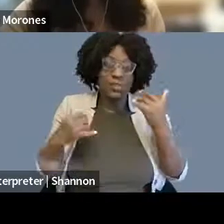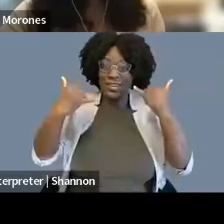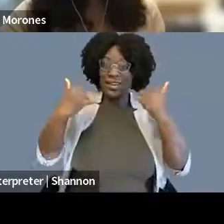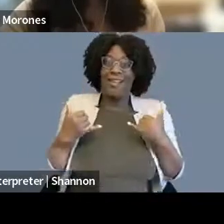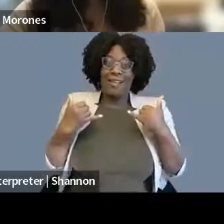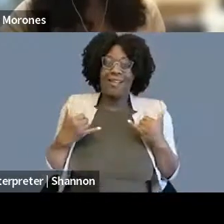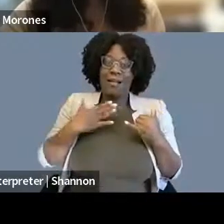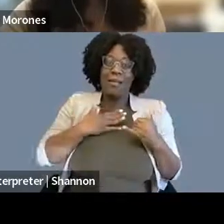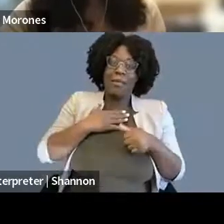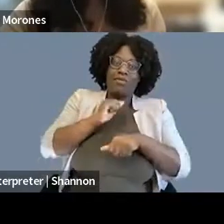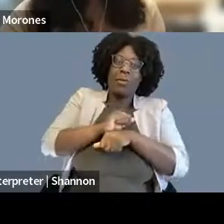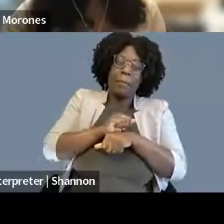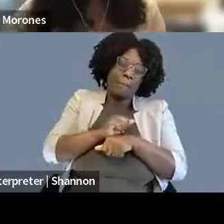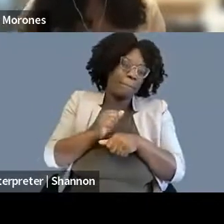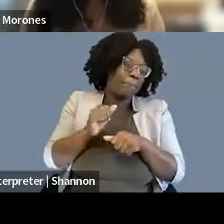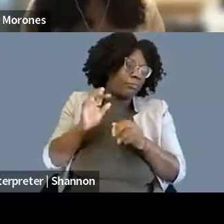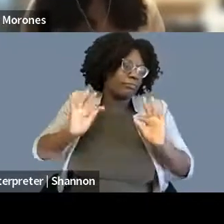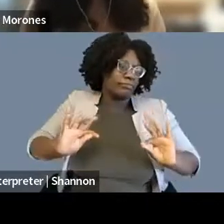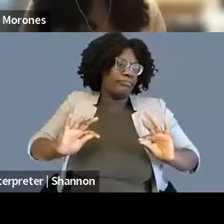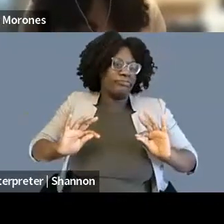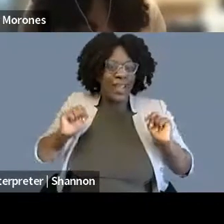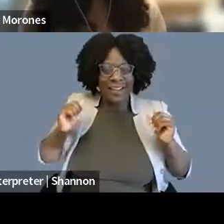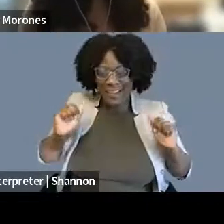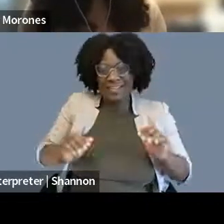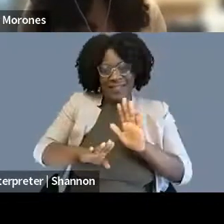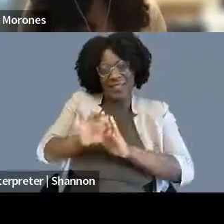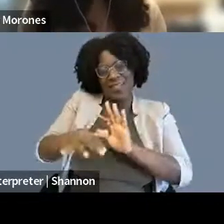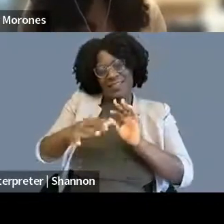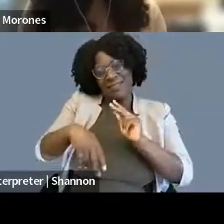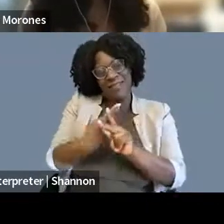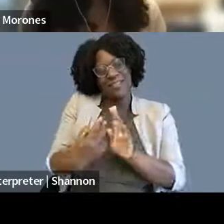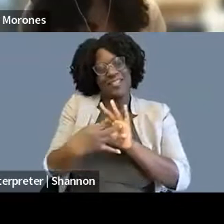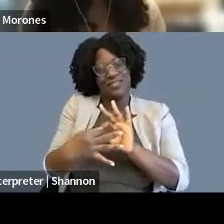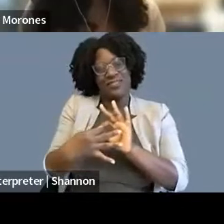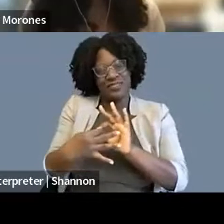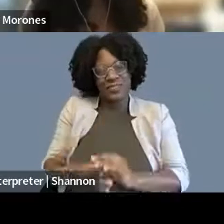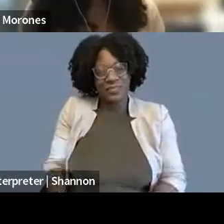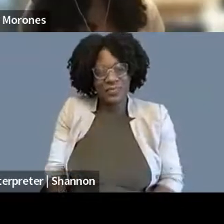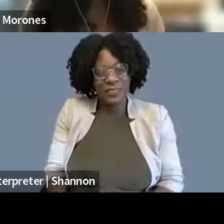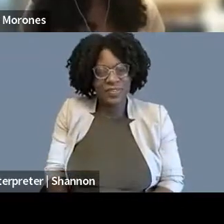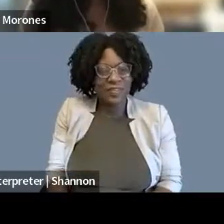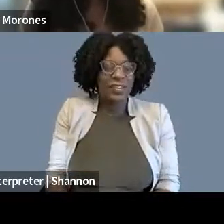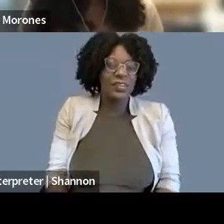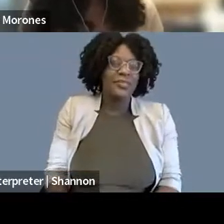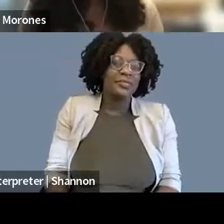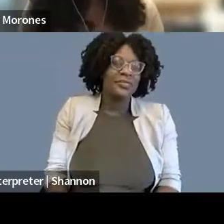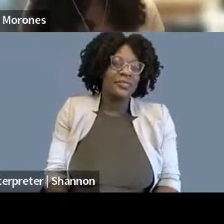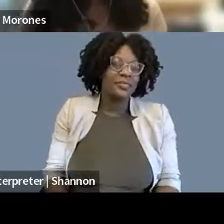to have that experience not only to get sort of the legal writing experience but to know, okay, I'm looking for something a little more,